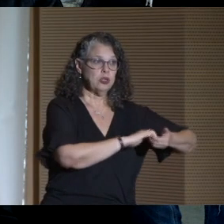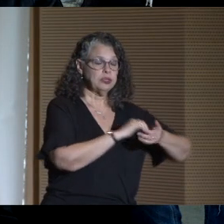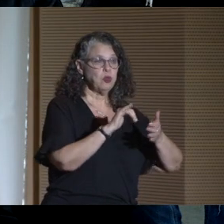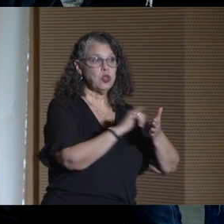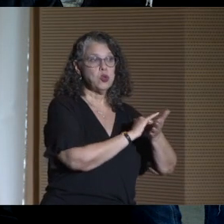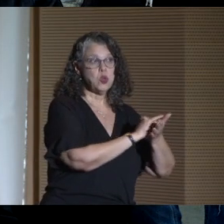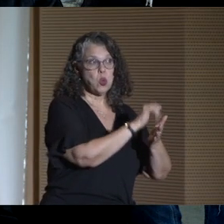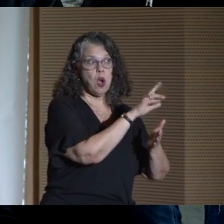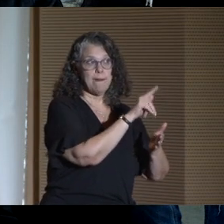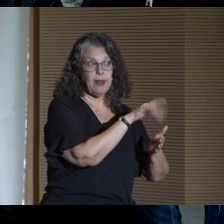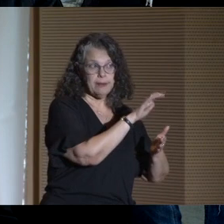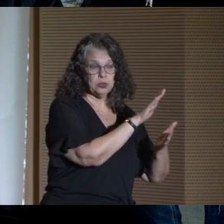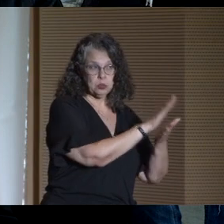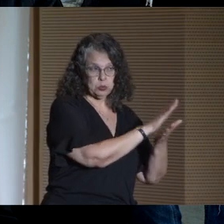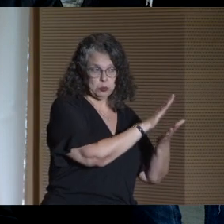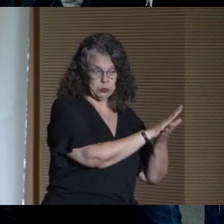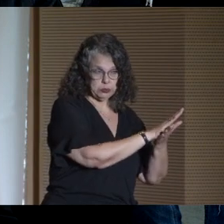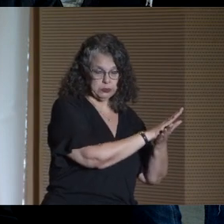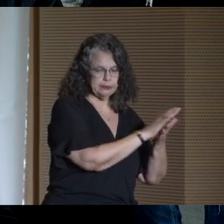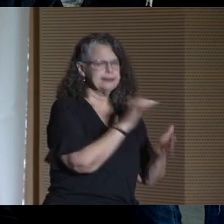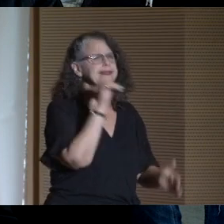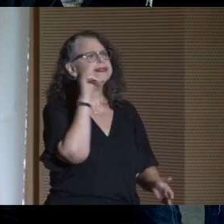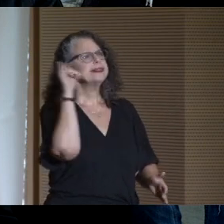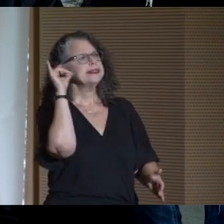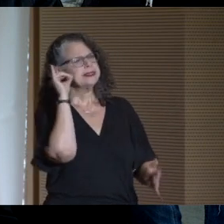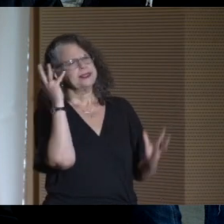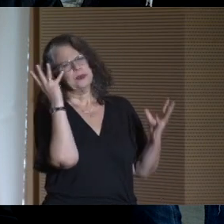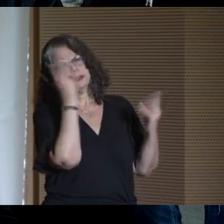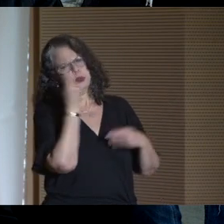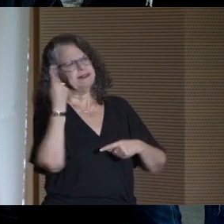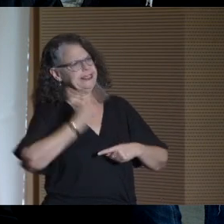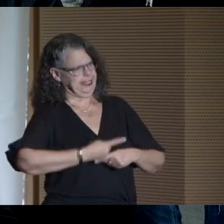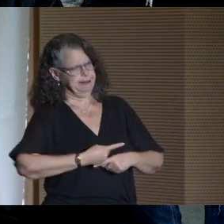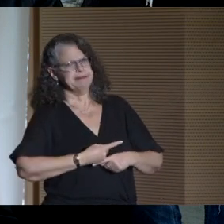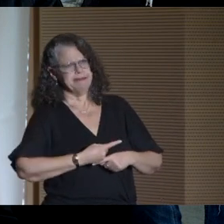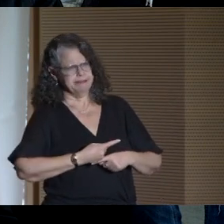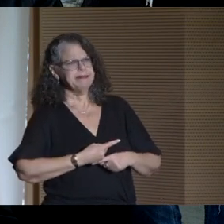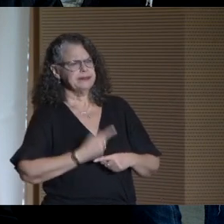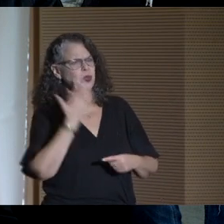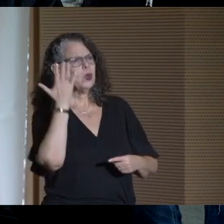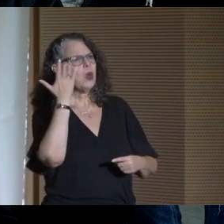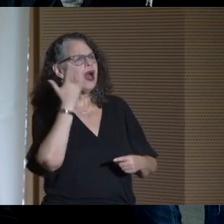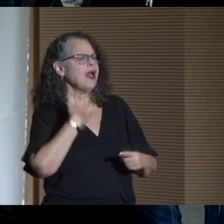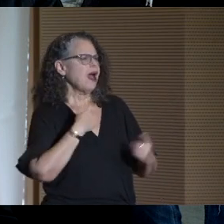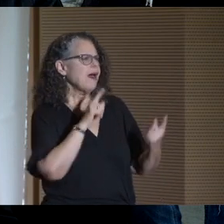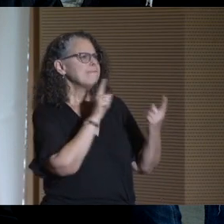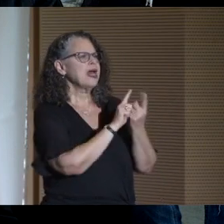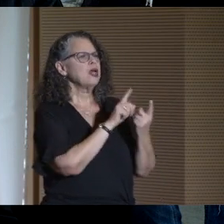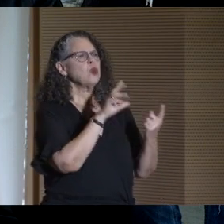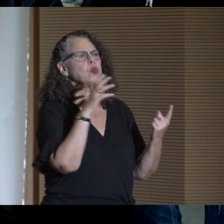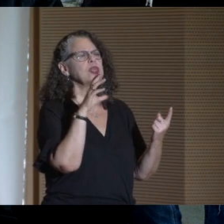with the New York City Public Schools. Yesterday was a beautiful day. I was with Chancellor Banks